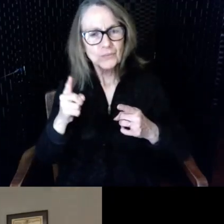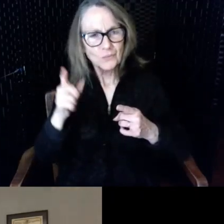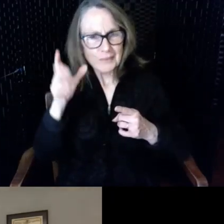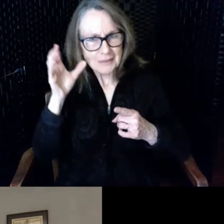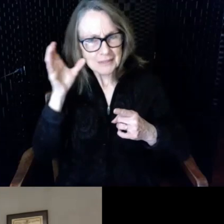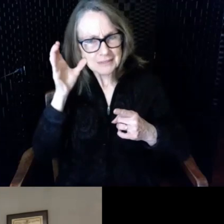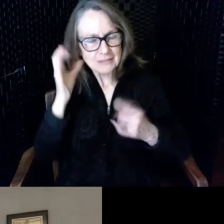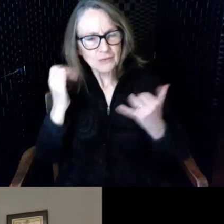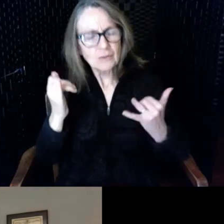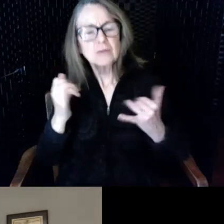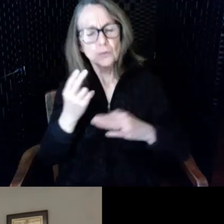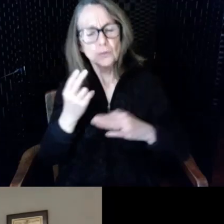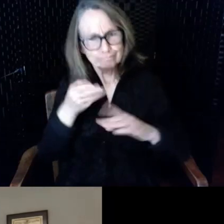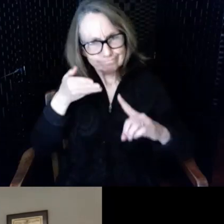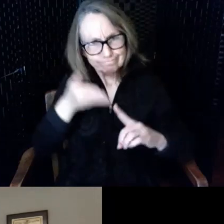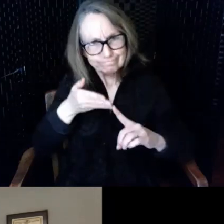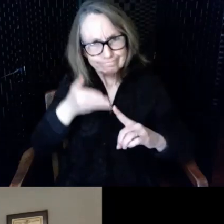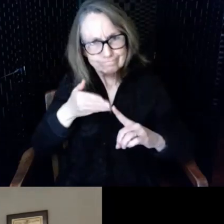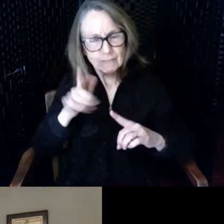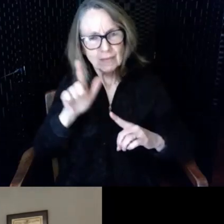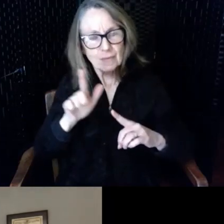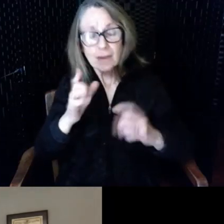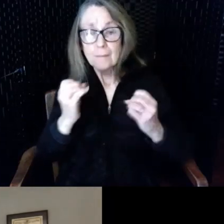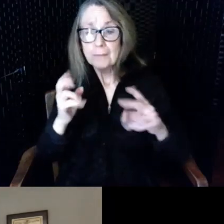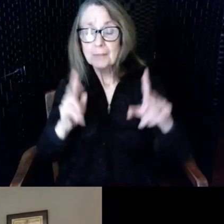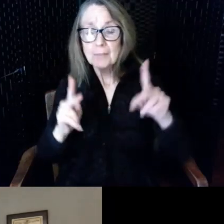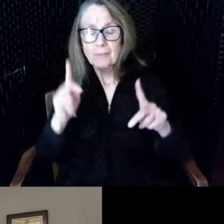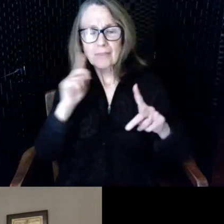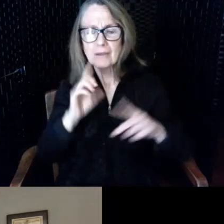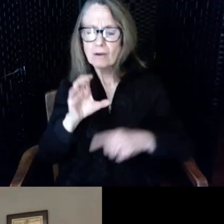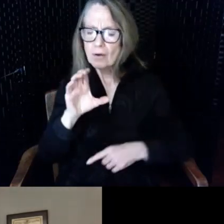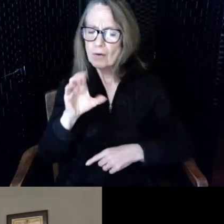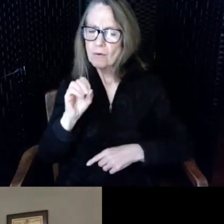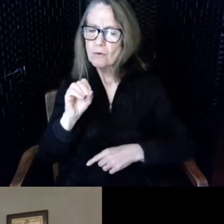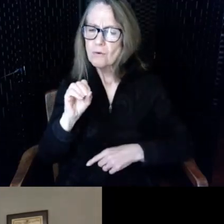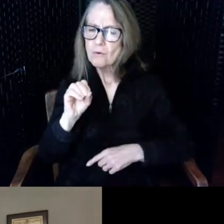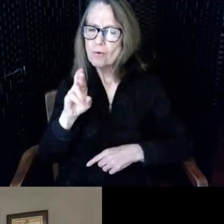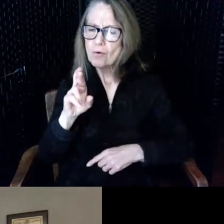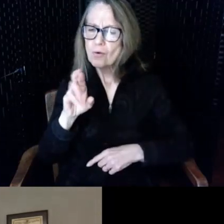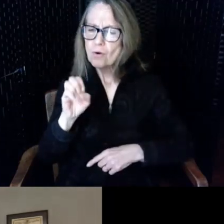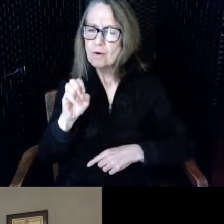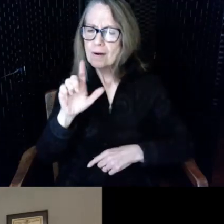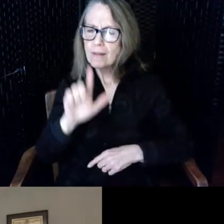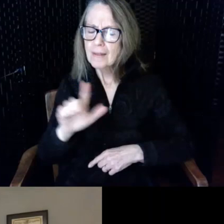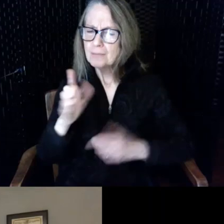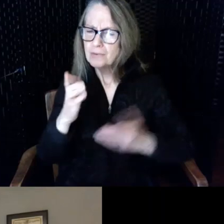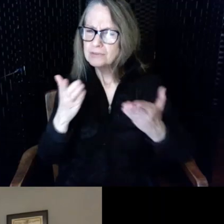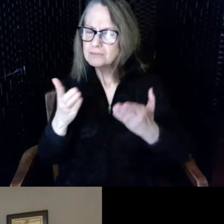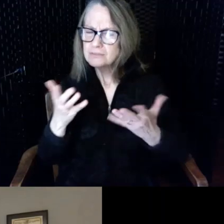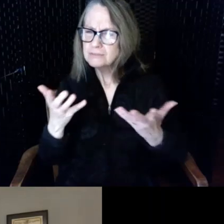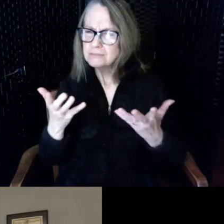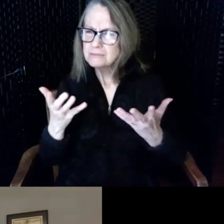many folks today still think of core library services as circulation the